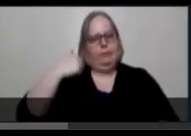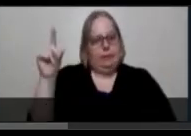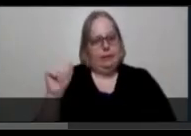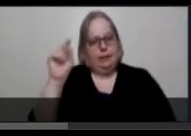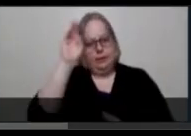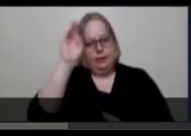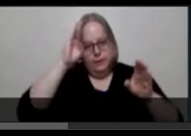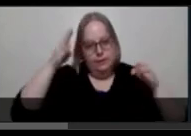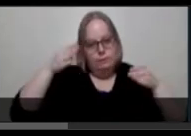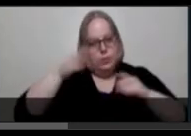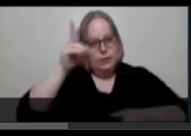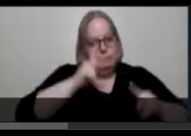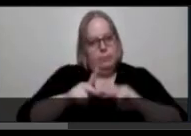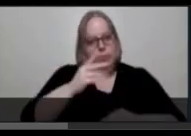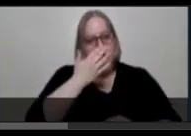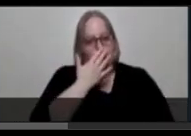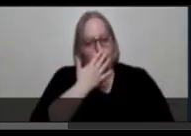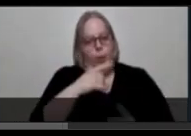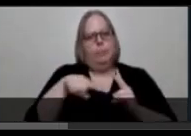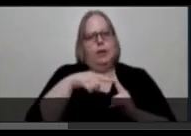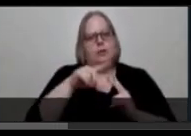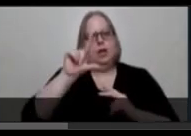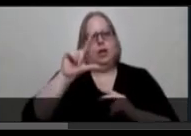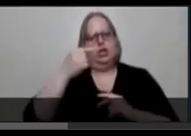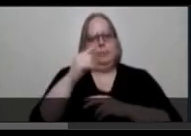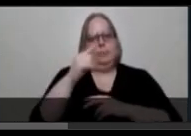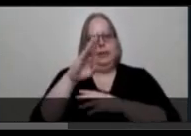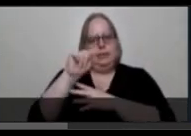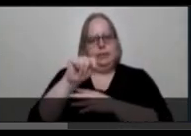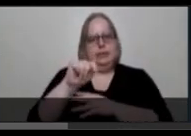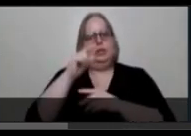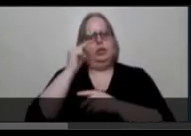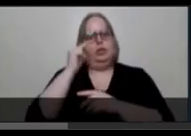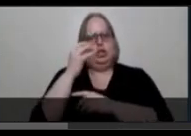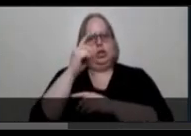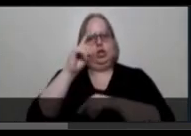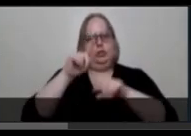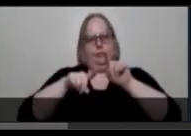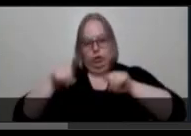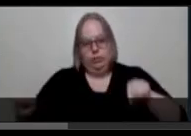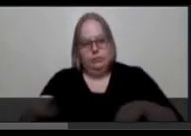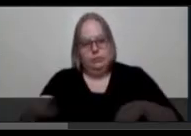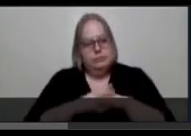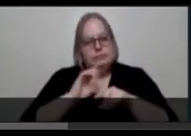artists of color and LGBT/gender-variant artists as communities who have been historically